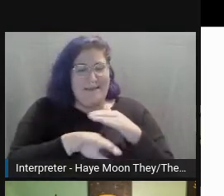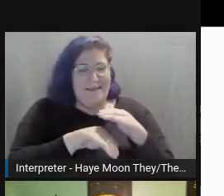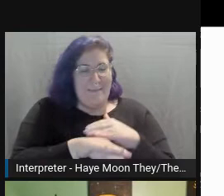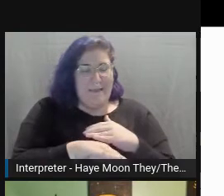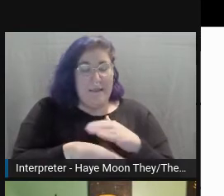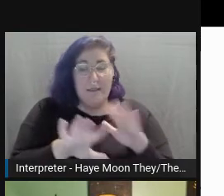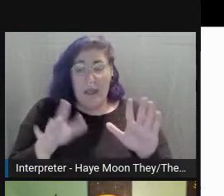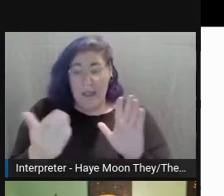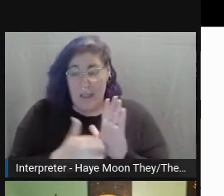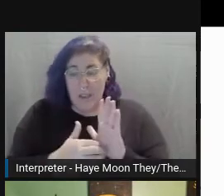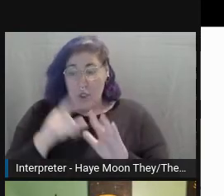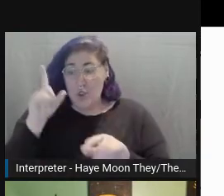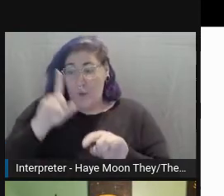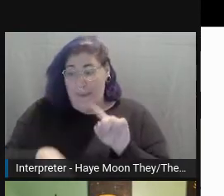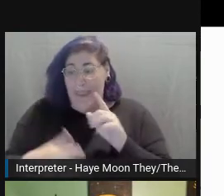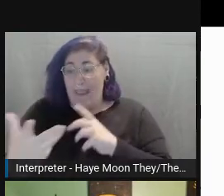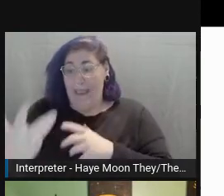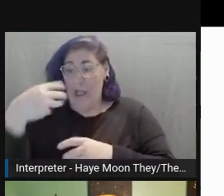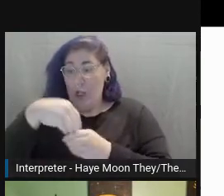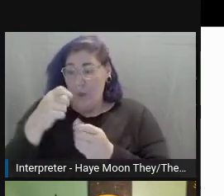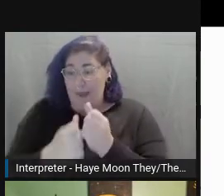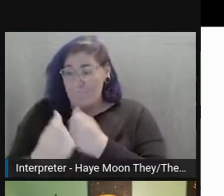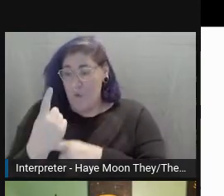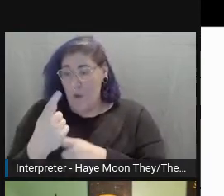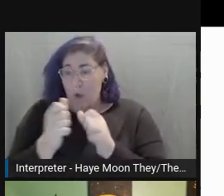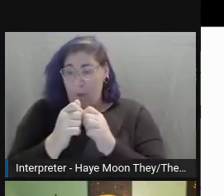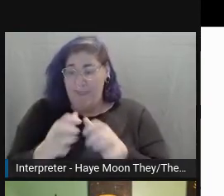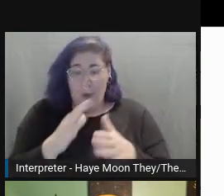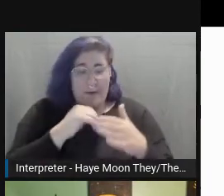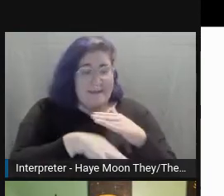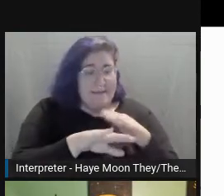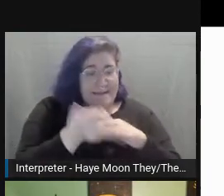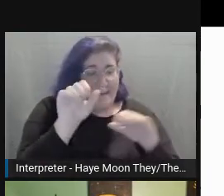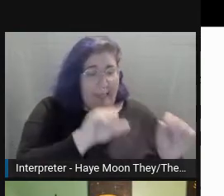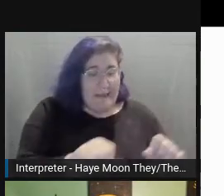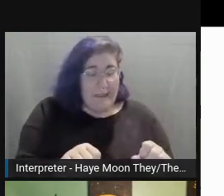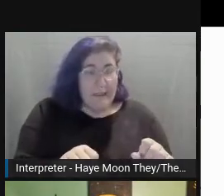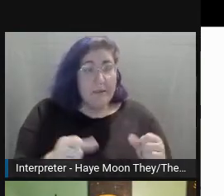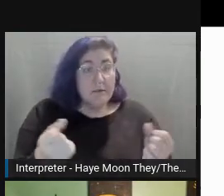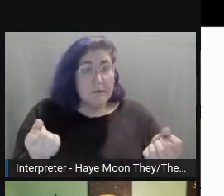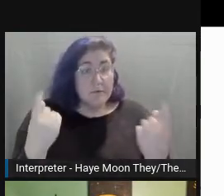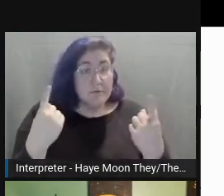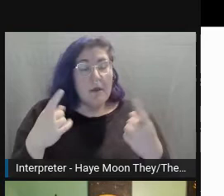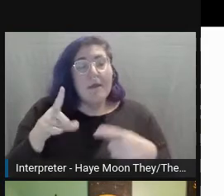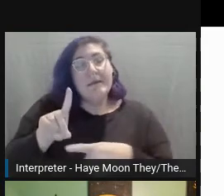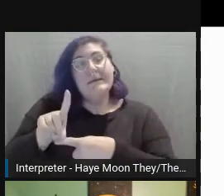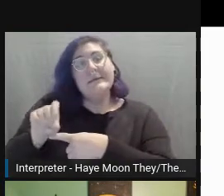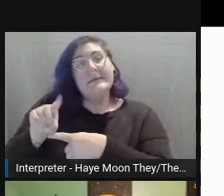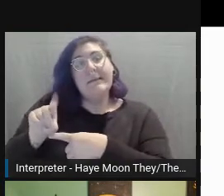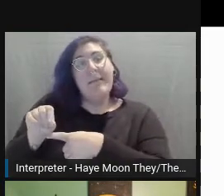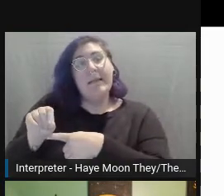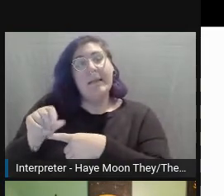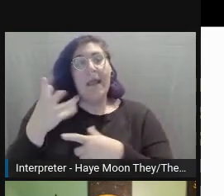You cannot be inclusive unless you are accessible. Disabilities and inclusion need to go hand in hand.